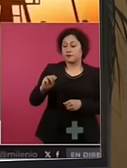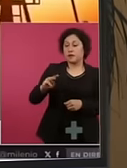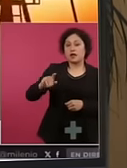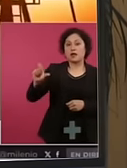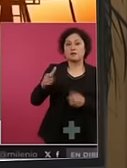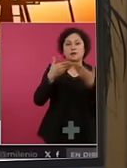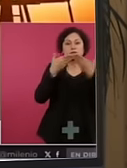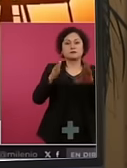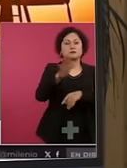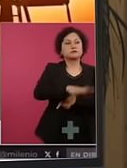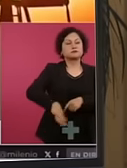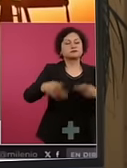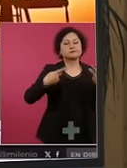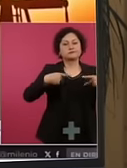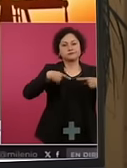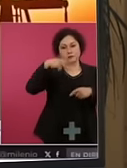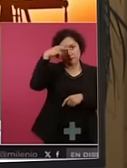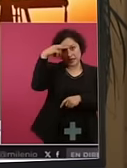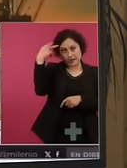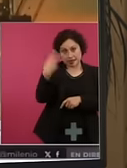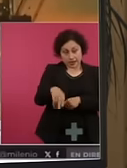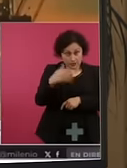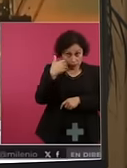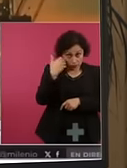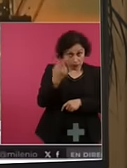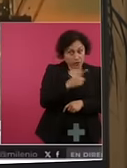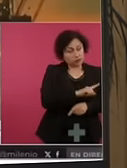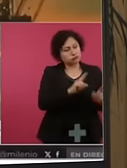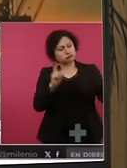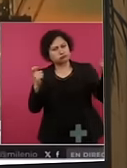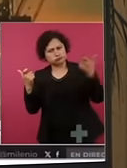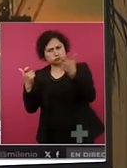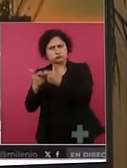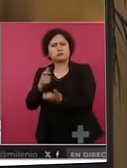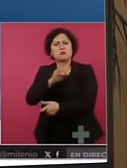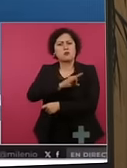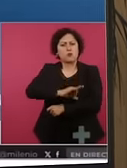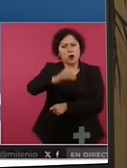interested Mexicans now Mexican citizens can invest in oil and receive